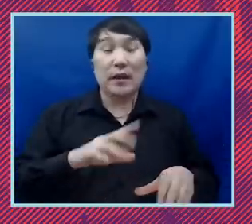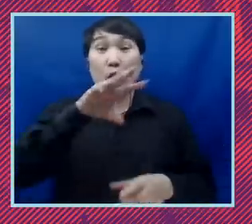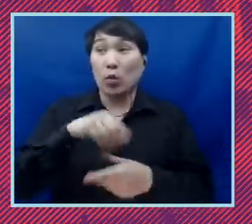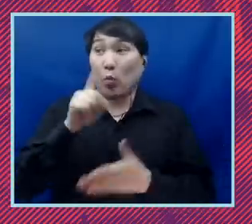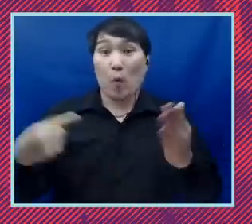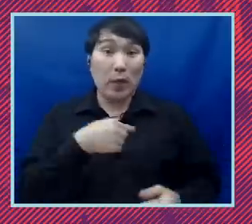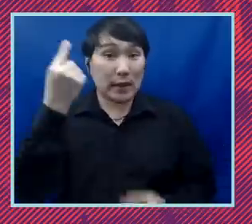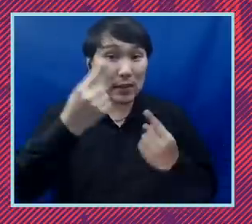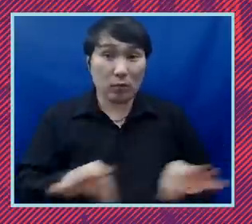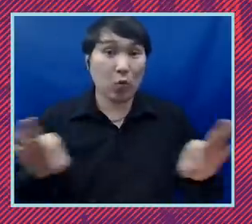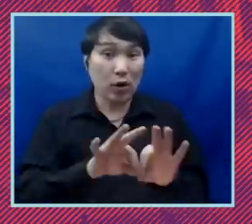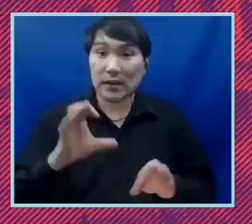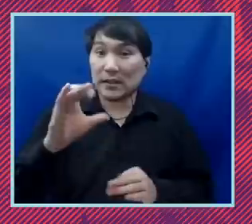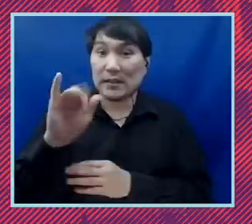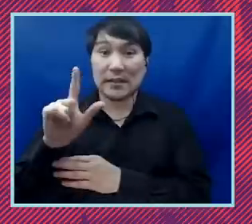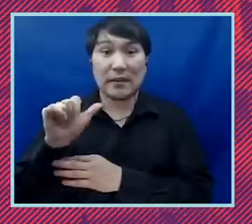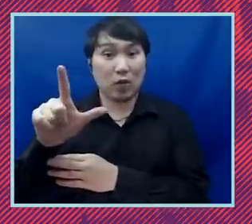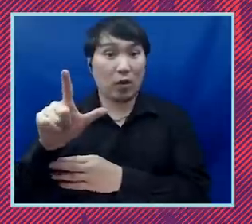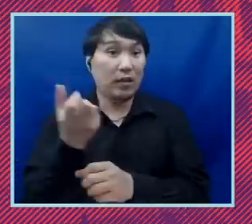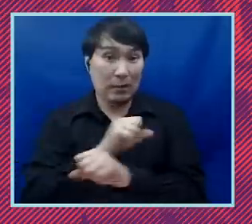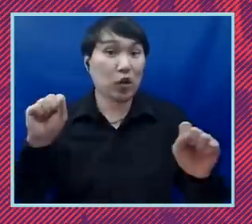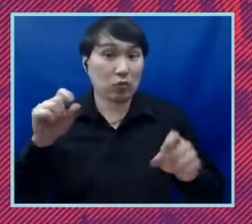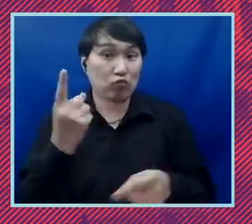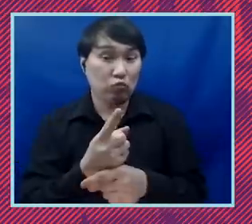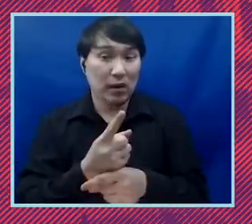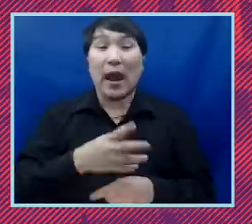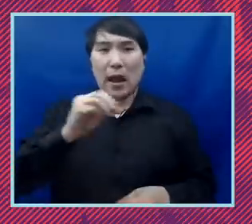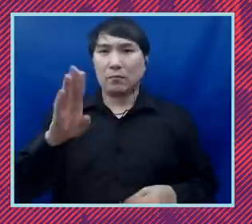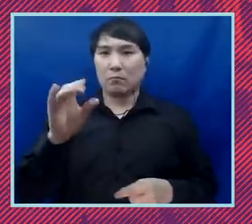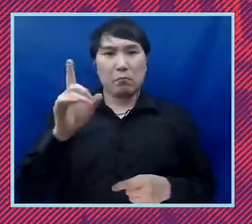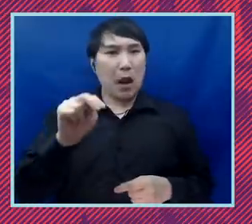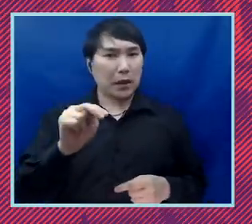civil liberties space. And we've seen the Biden administration get off to a pretty good start.